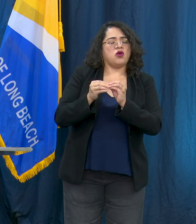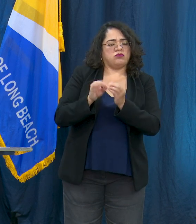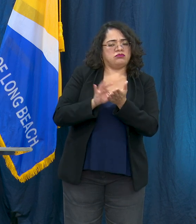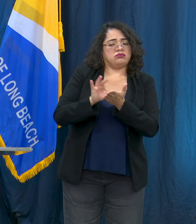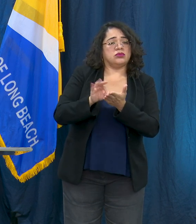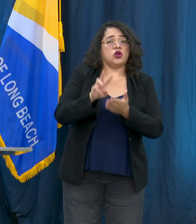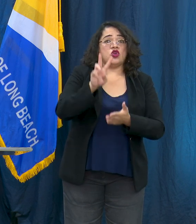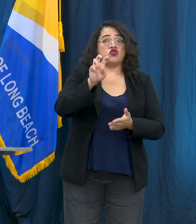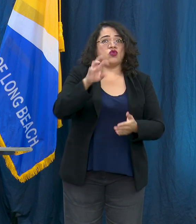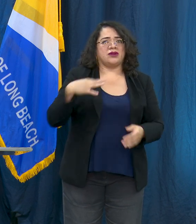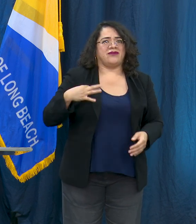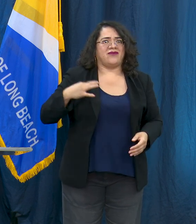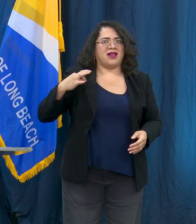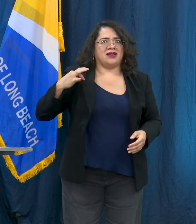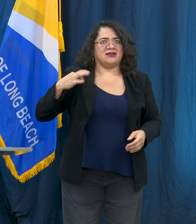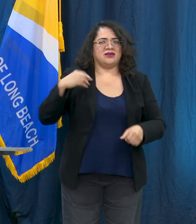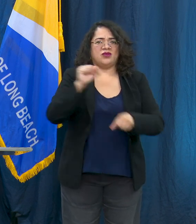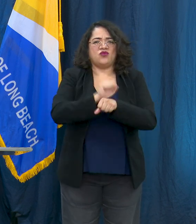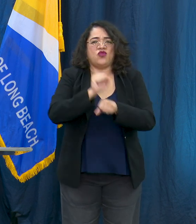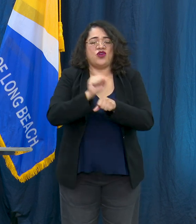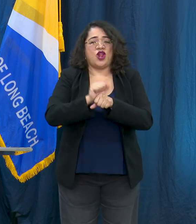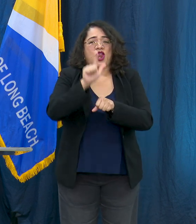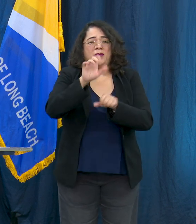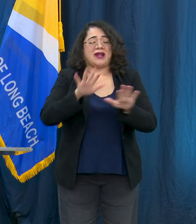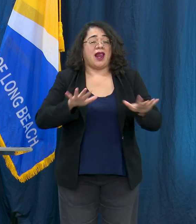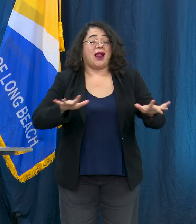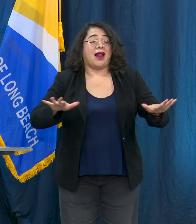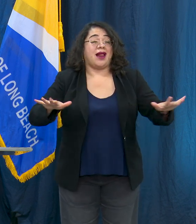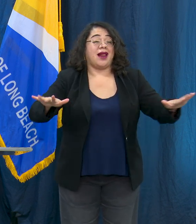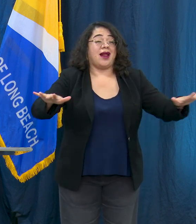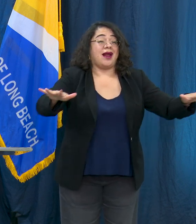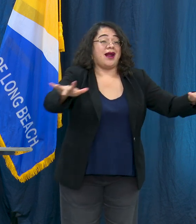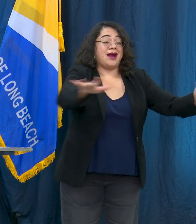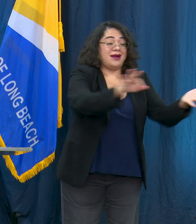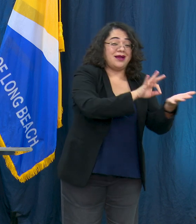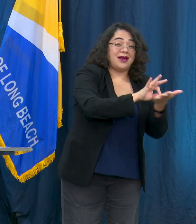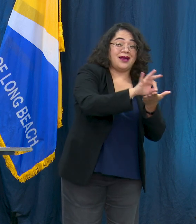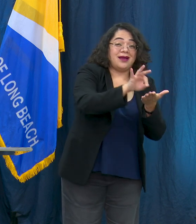volunteers out all throughout the city. We do a lot of work ahead of time of